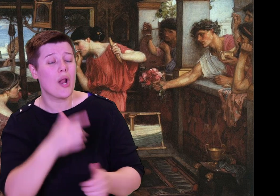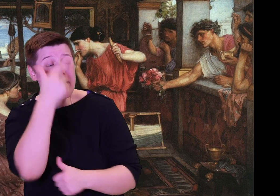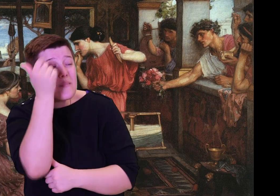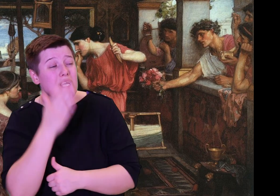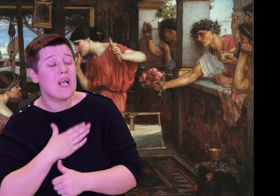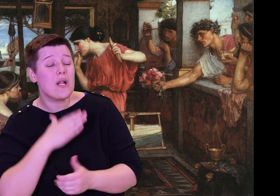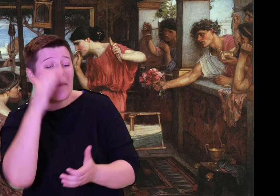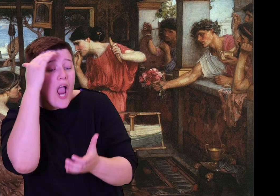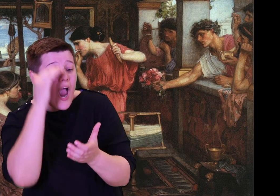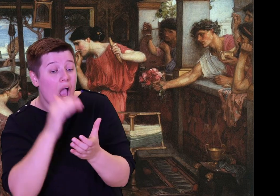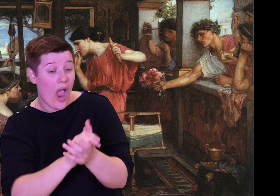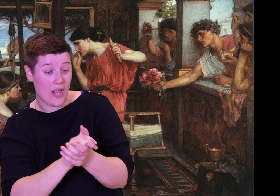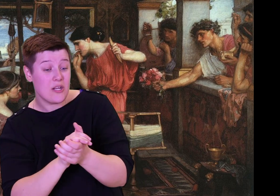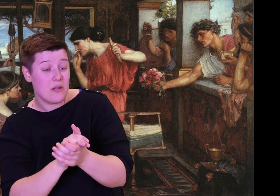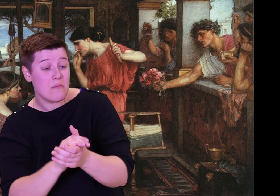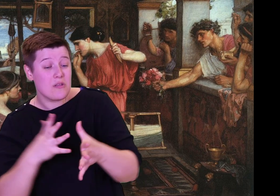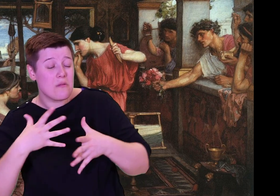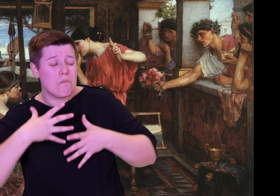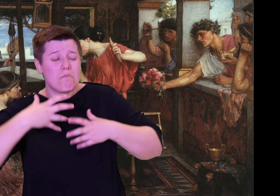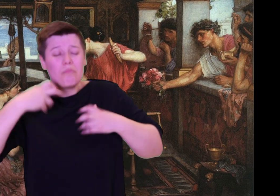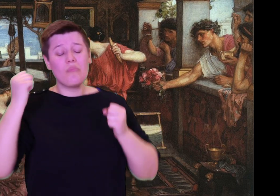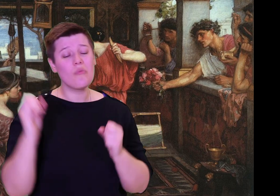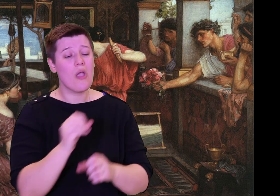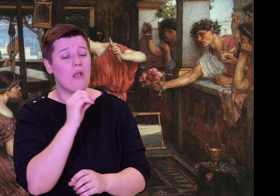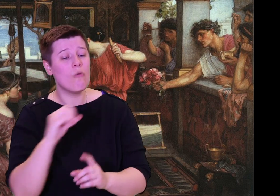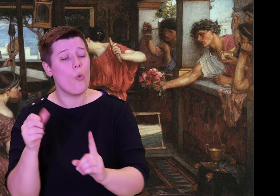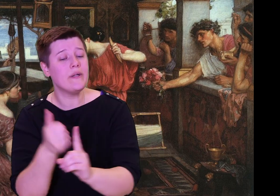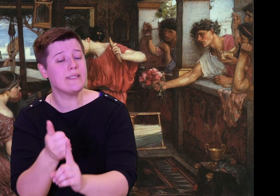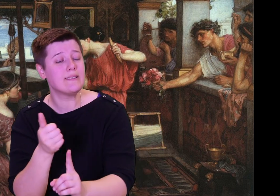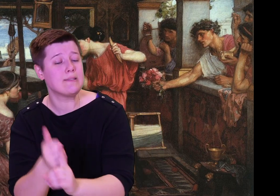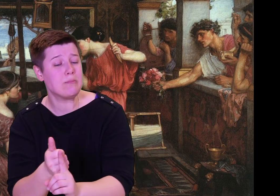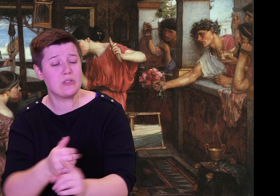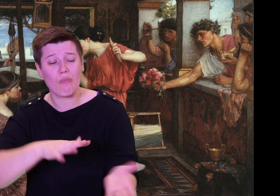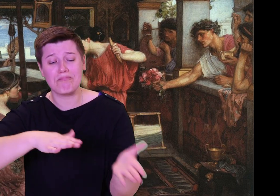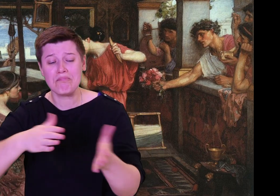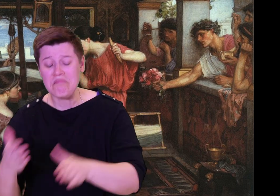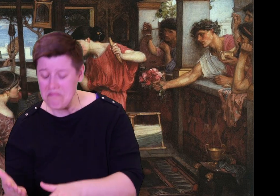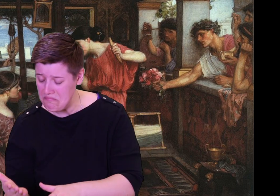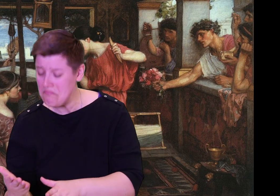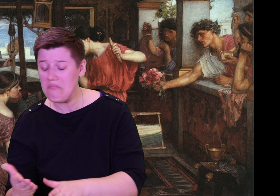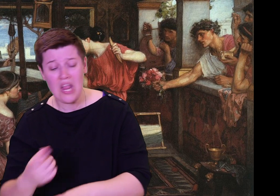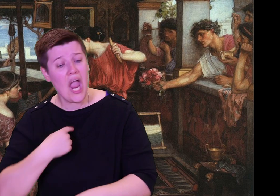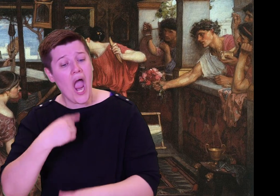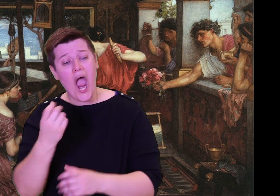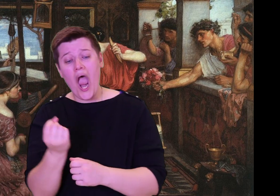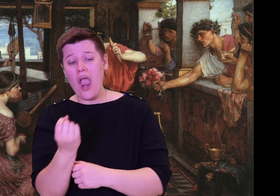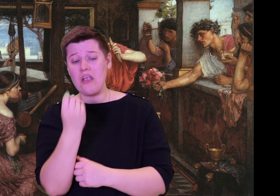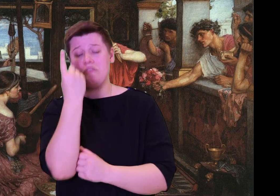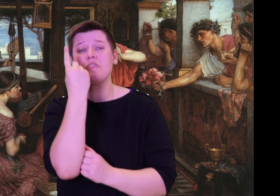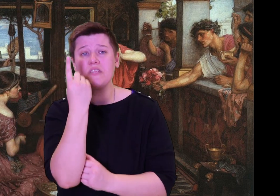long cloth, she said to us, 'Young men, you are my suitors. Since my